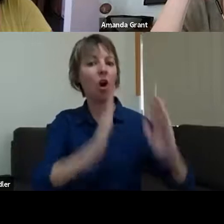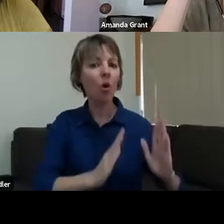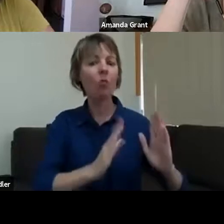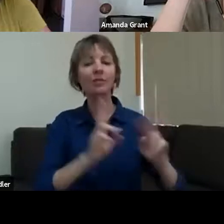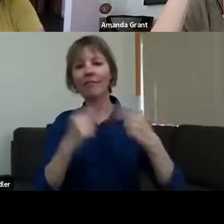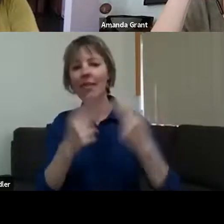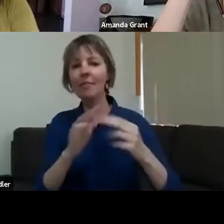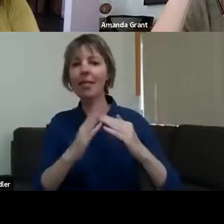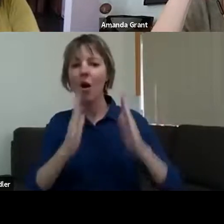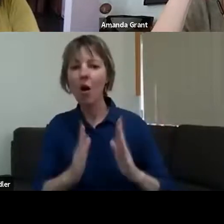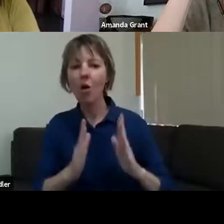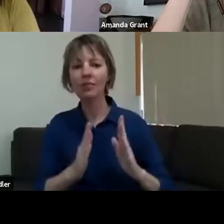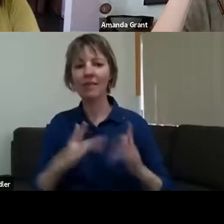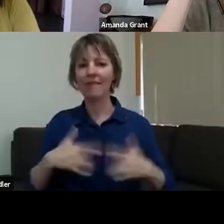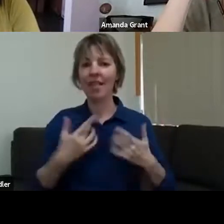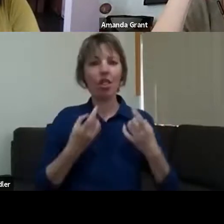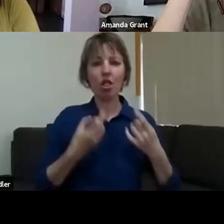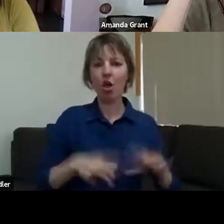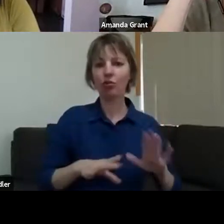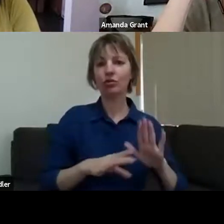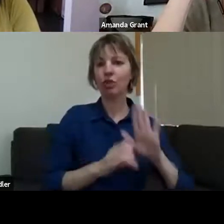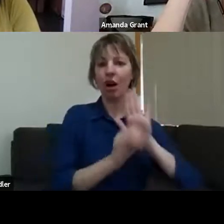survivor guilt. There was a really complex bunch of things going on for